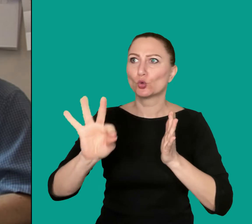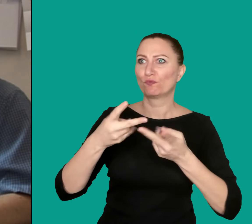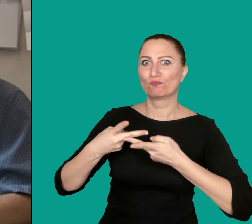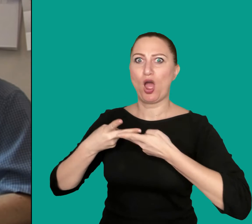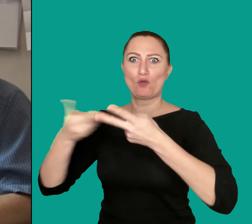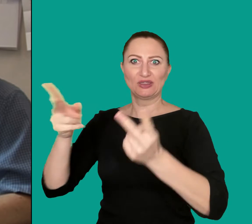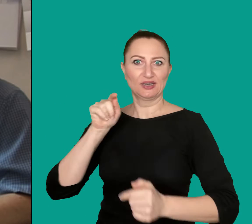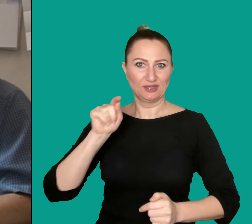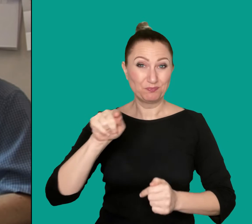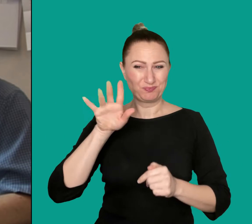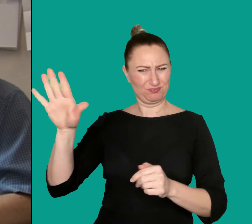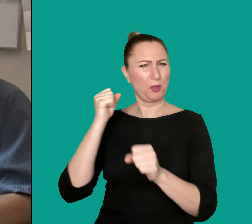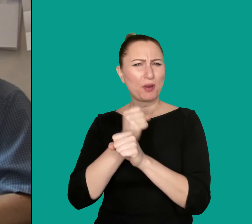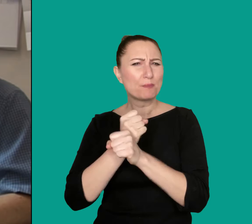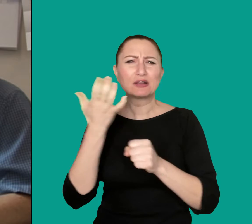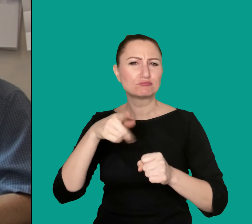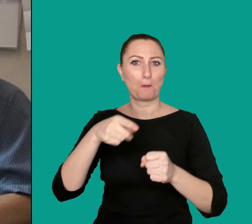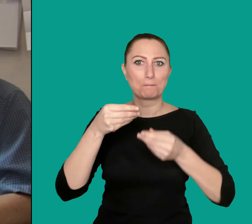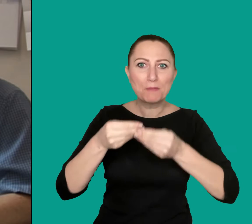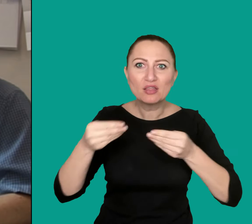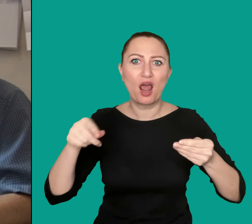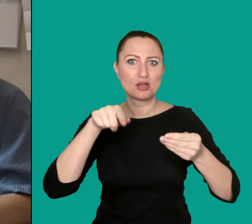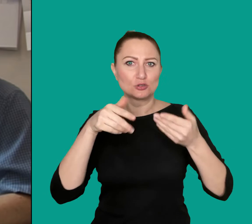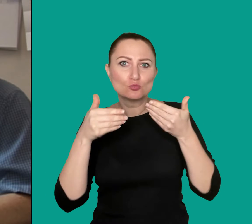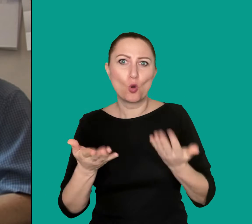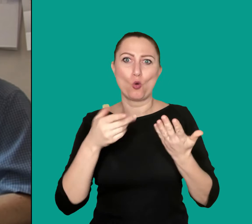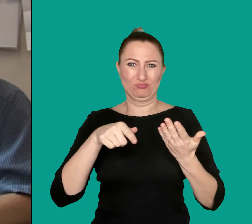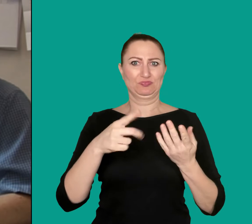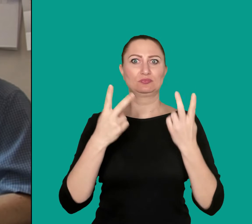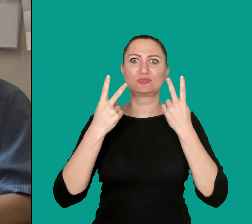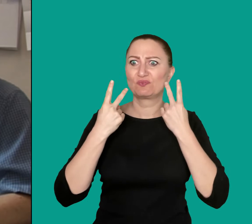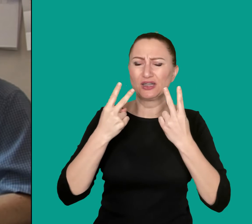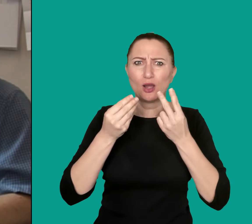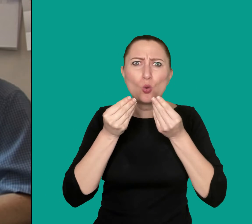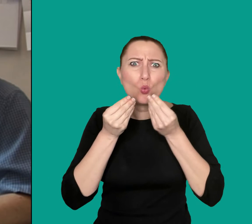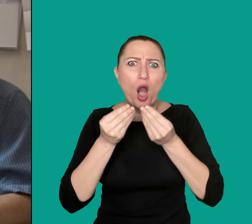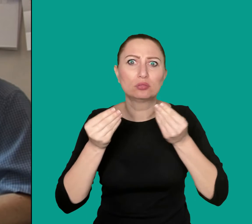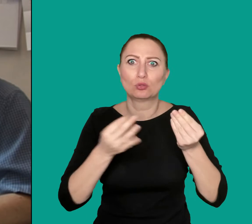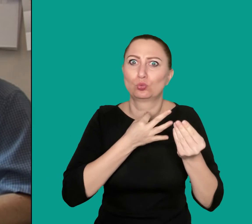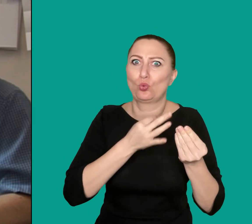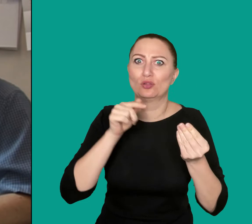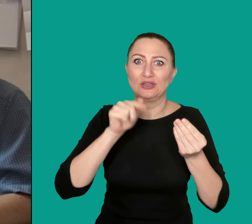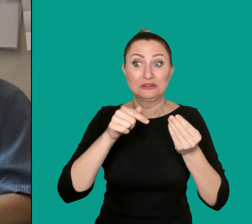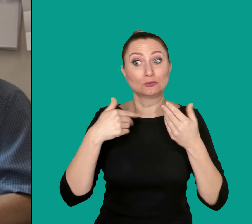archival material and preparing it for publication. He prepares the material in the quality necessary